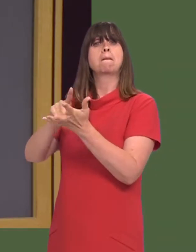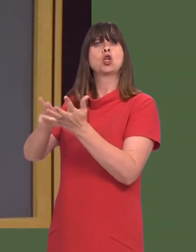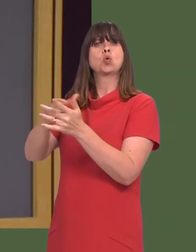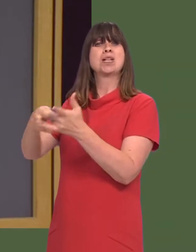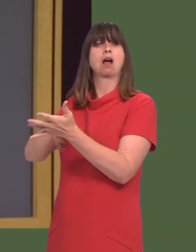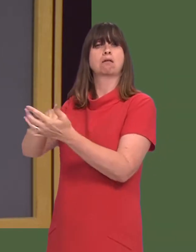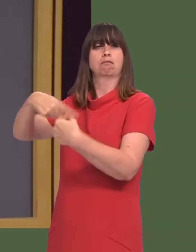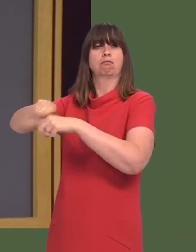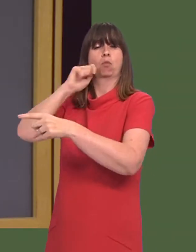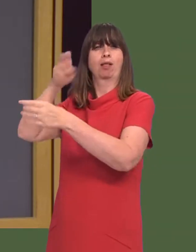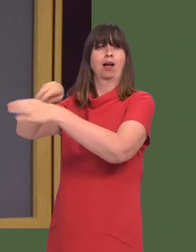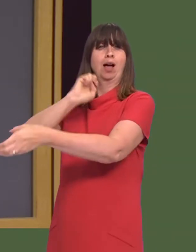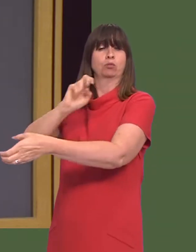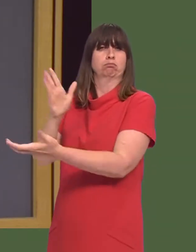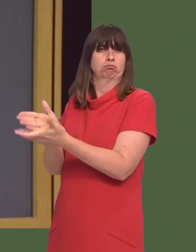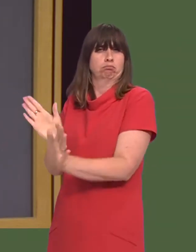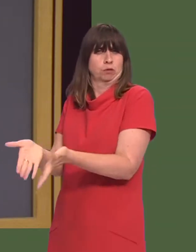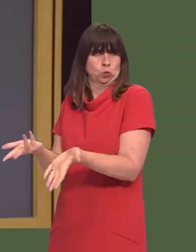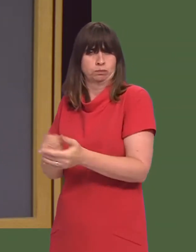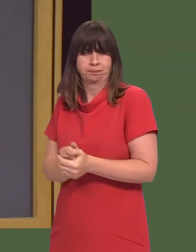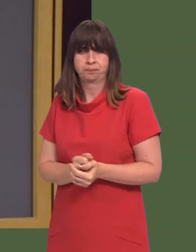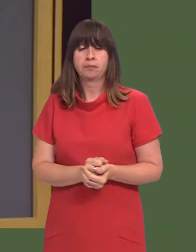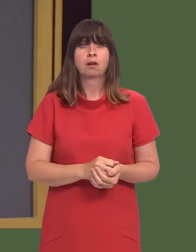That is something that I donít believe to be negotiable.